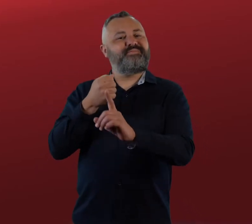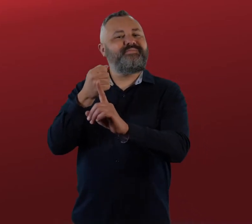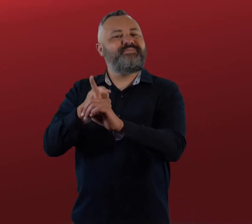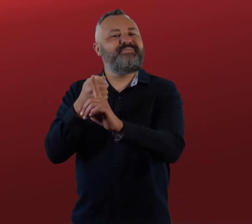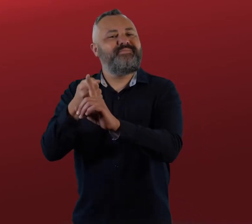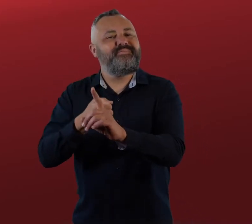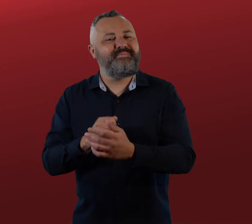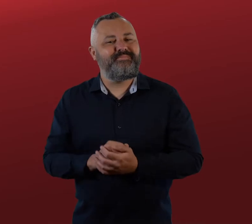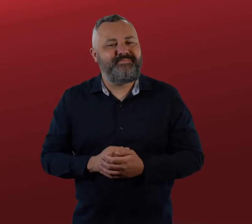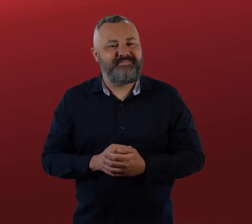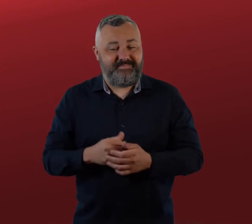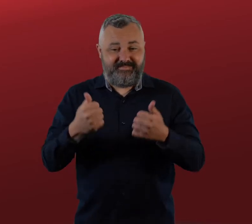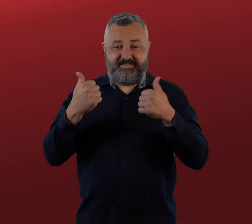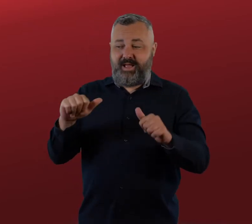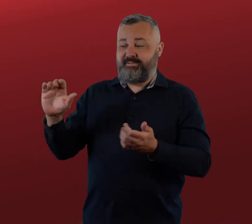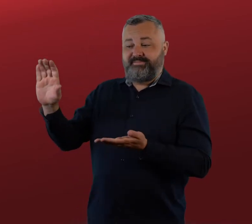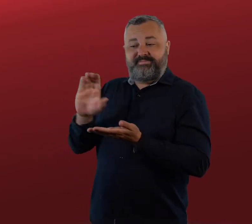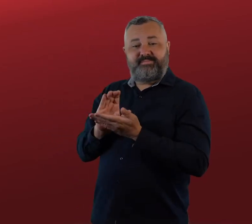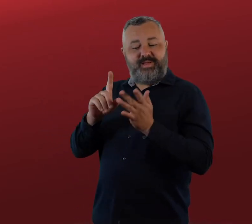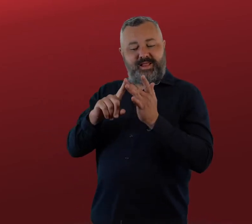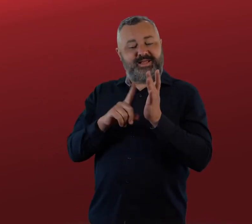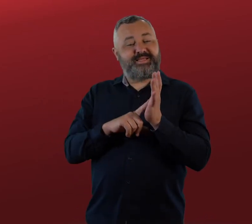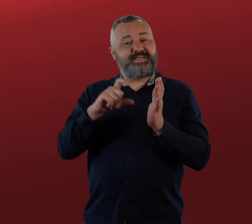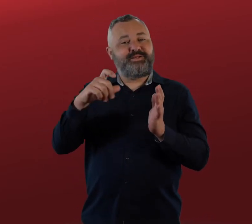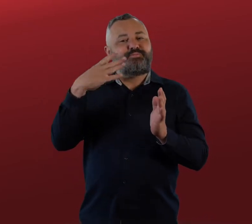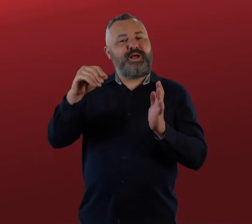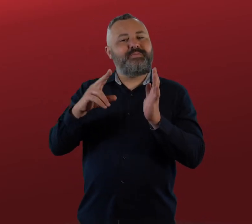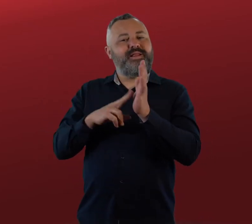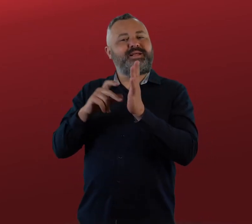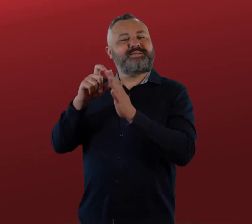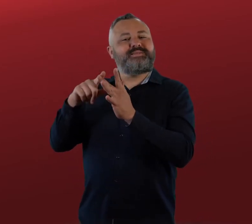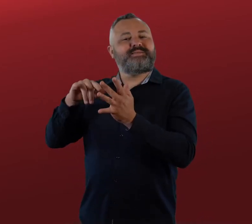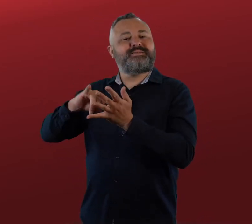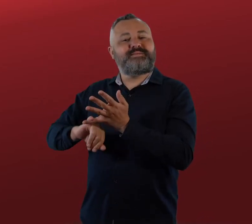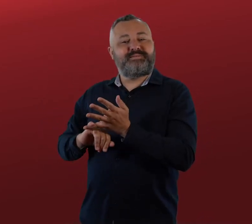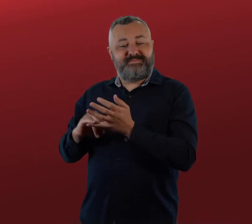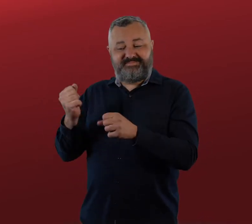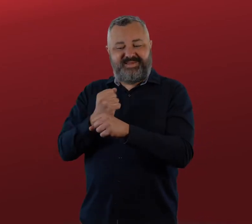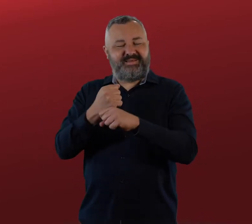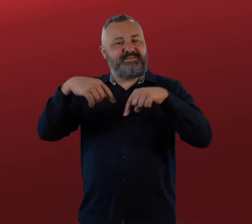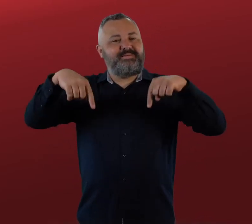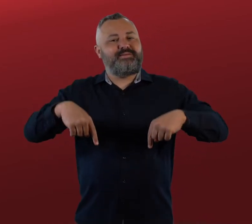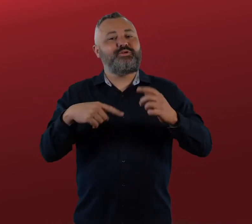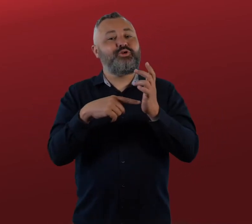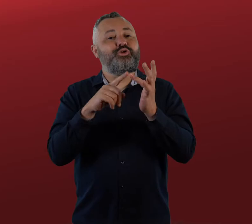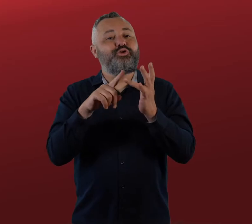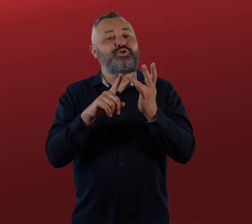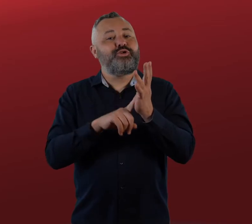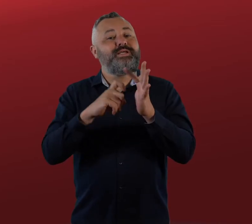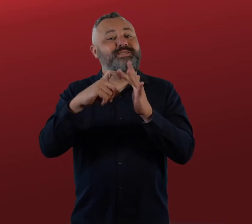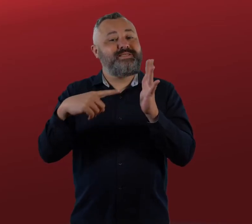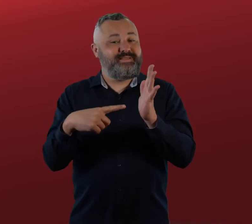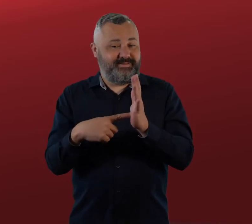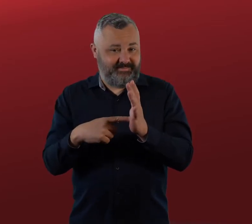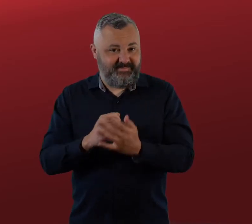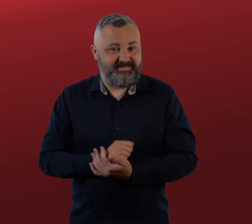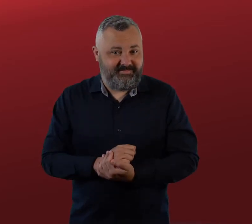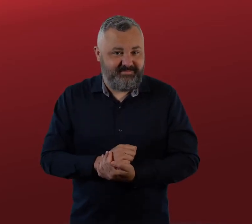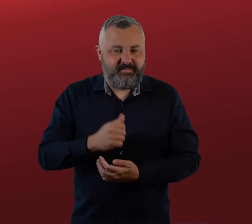to advocate for their access needs. We received NDIS funding under the ILC program to provide self-advocacy